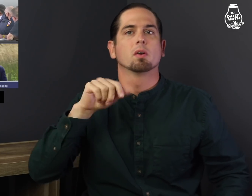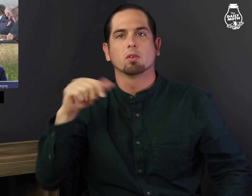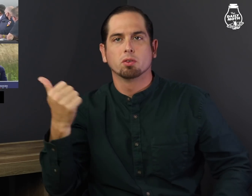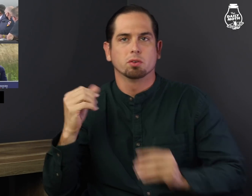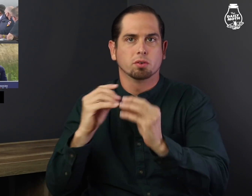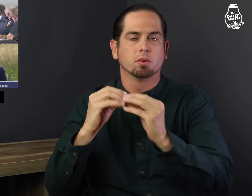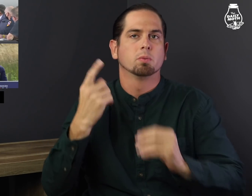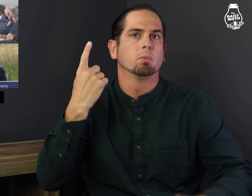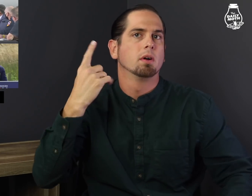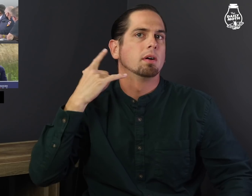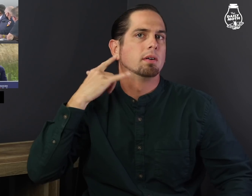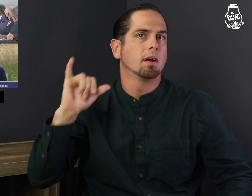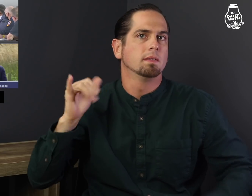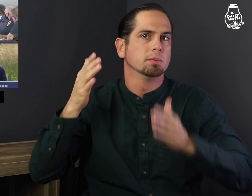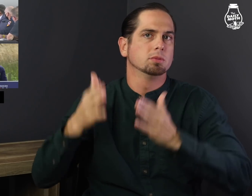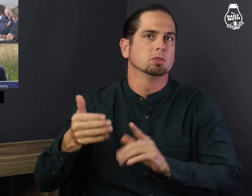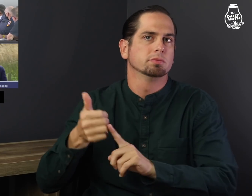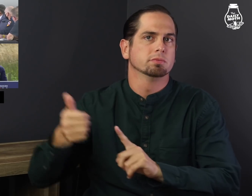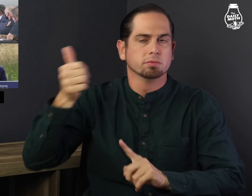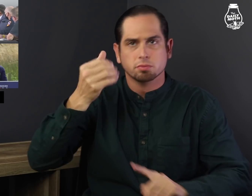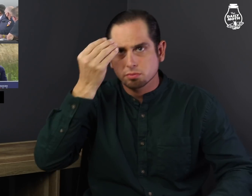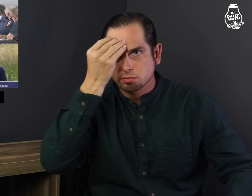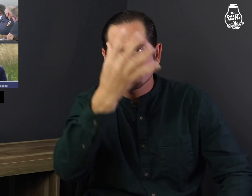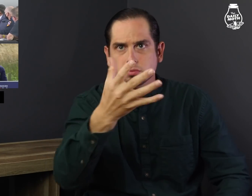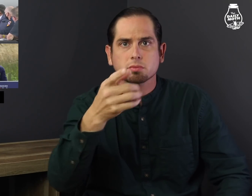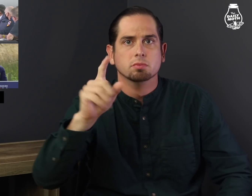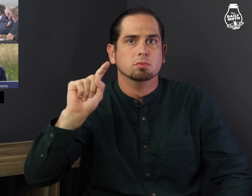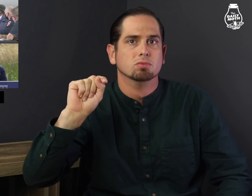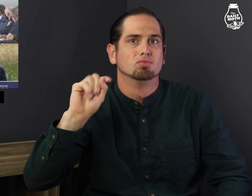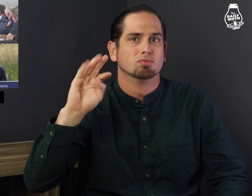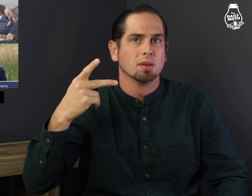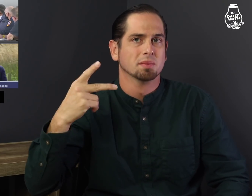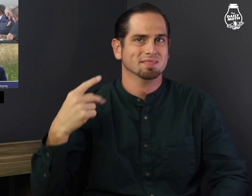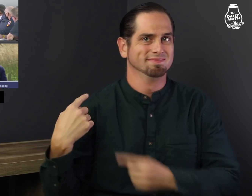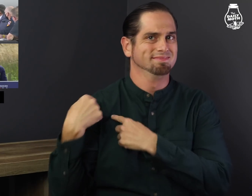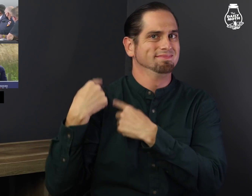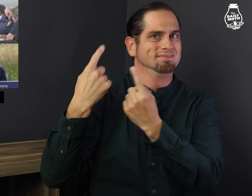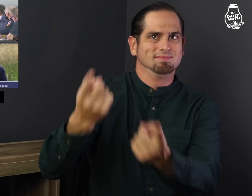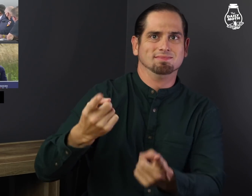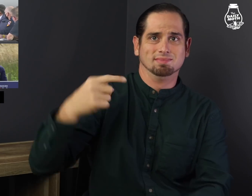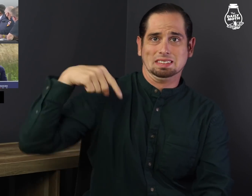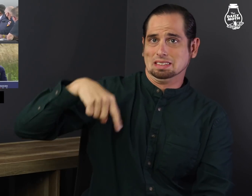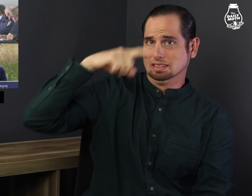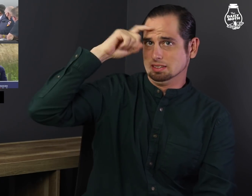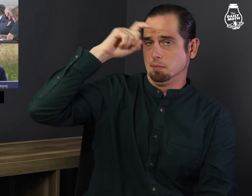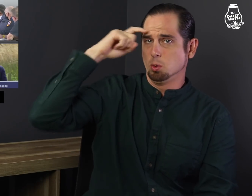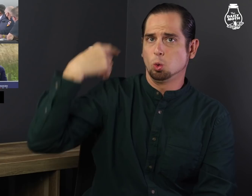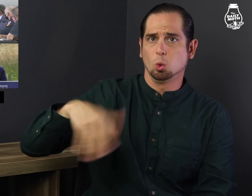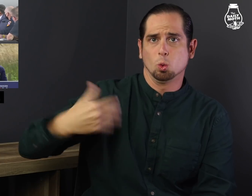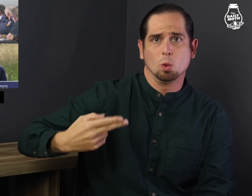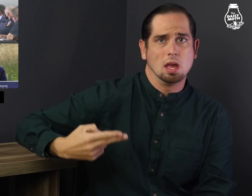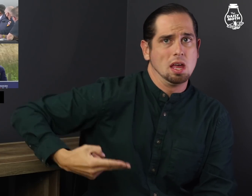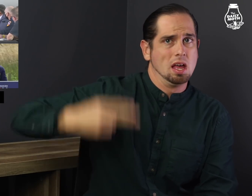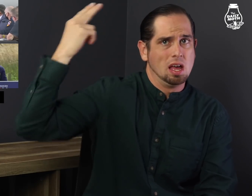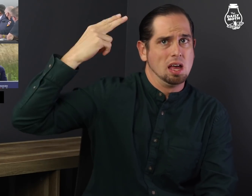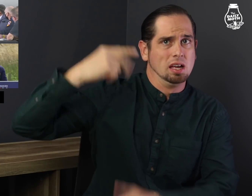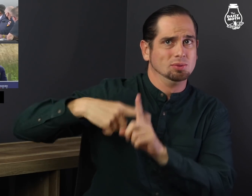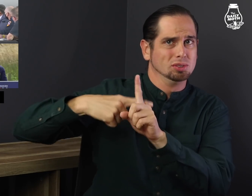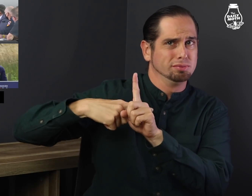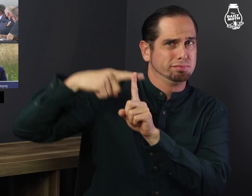A California official told Trump that we had very high